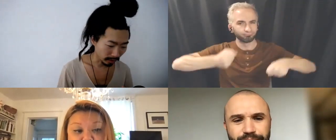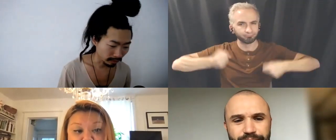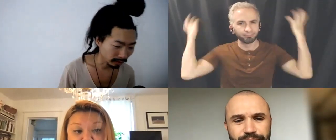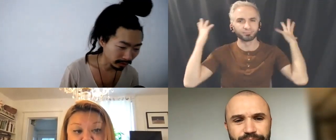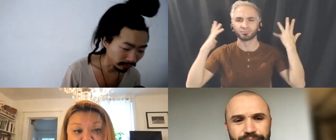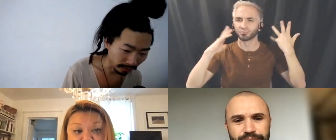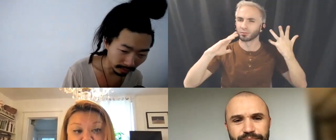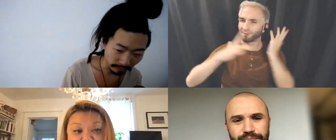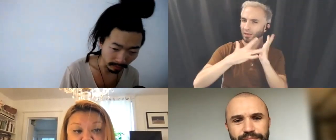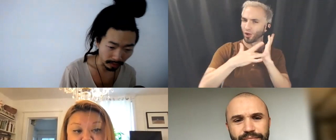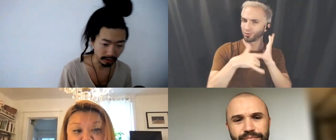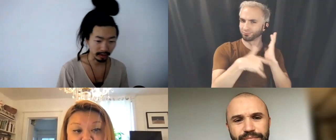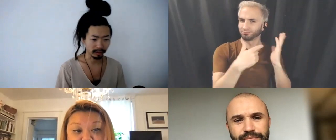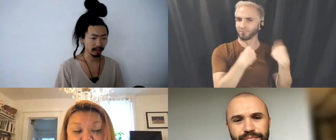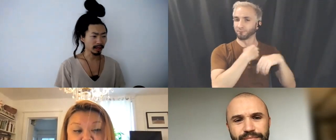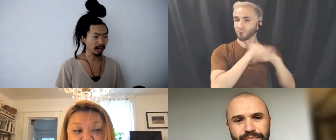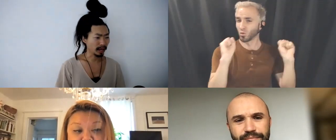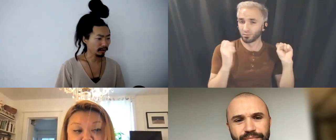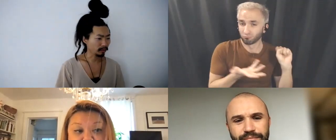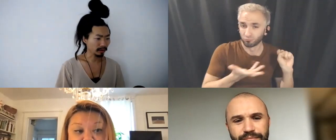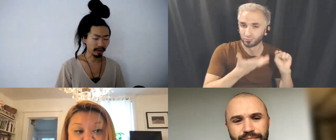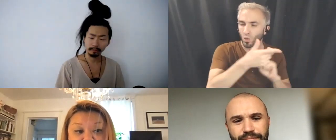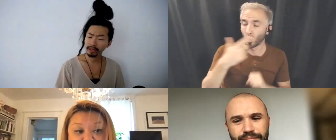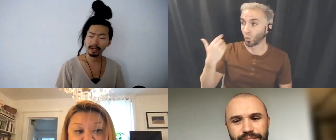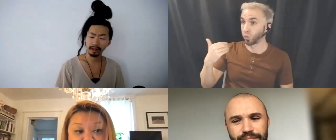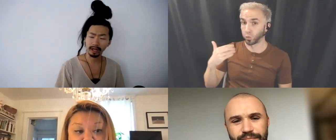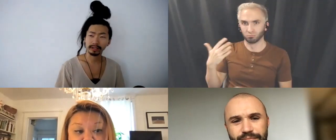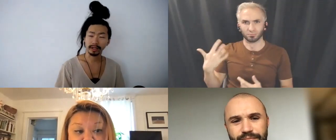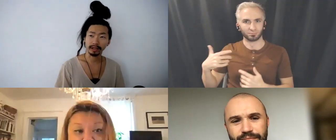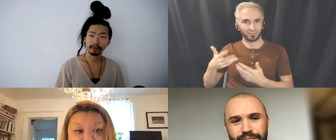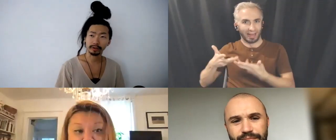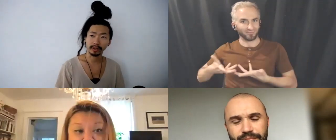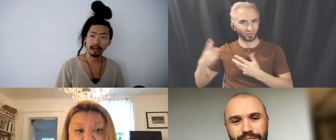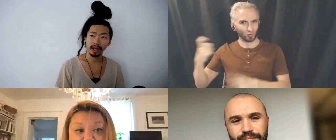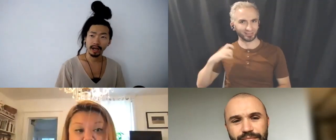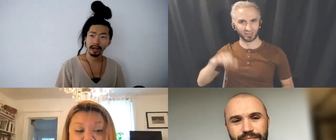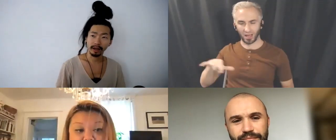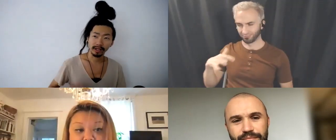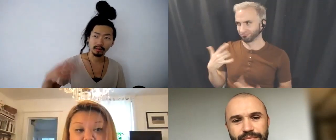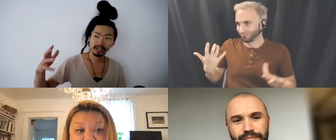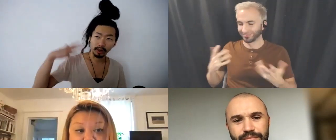That's a very profound question and yeah wow, many, many layers to that yeah for sure I think